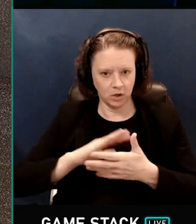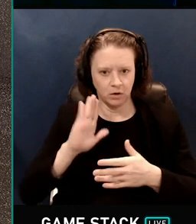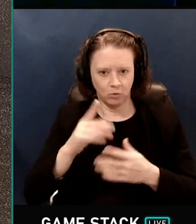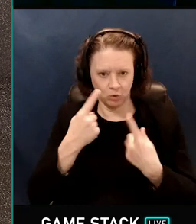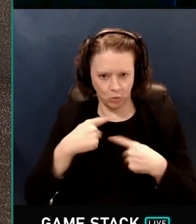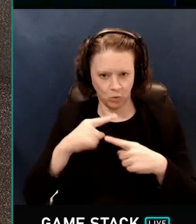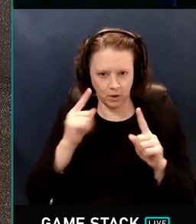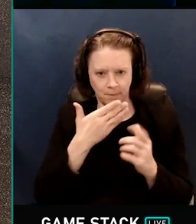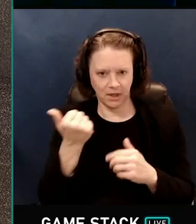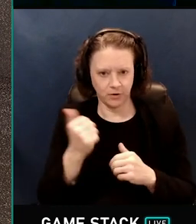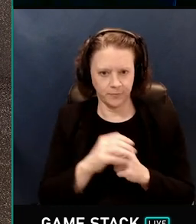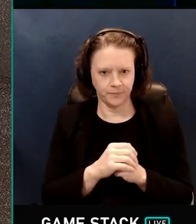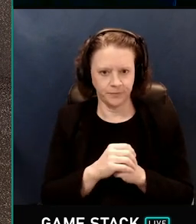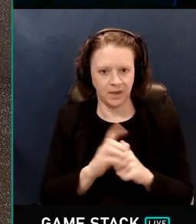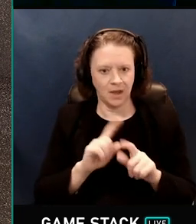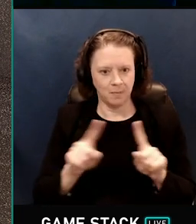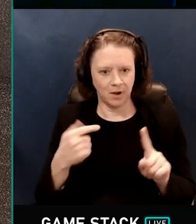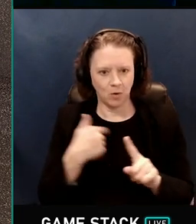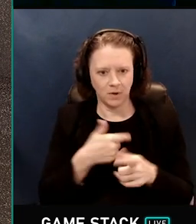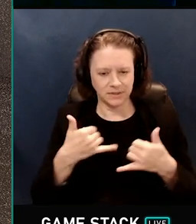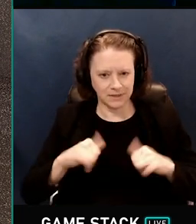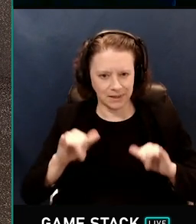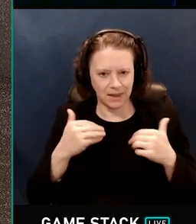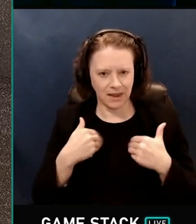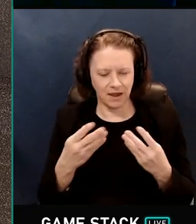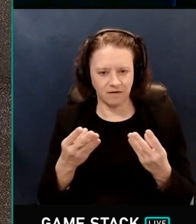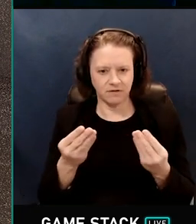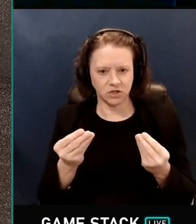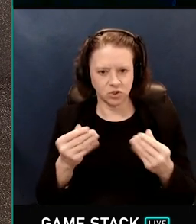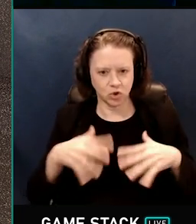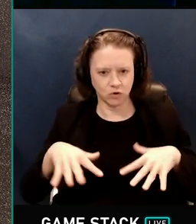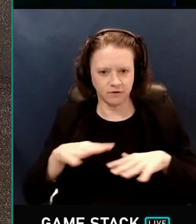But we still have surface normals